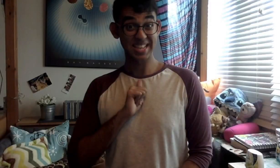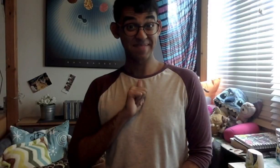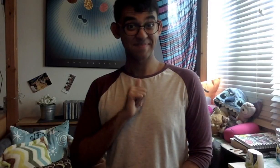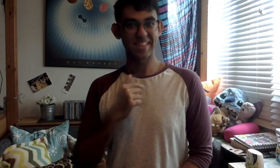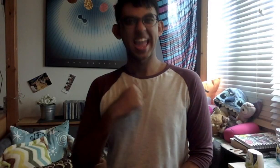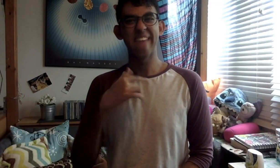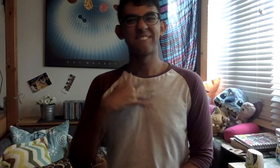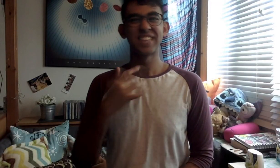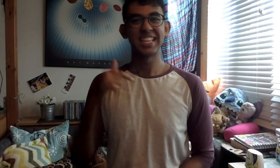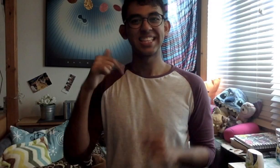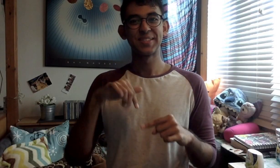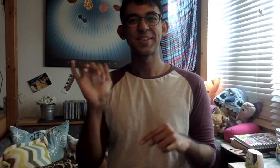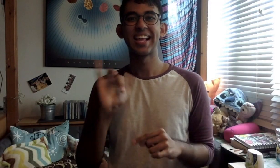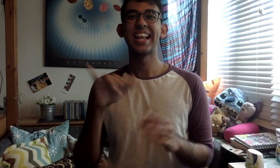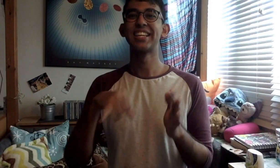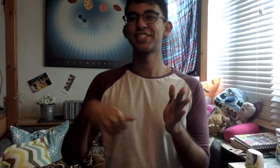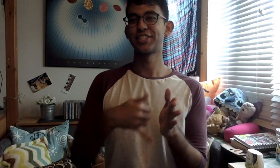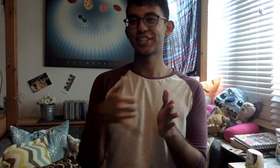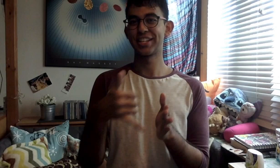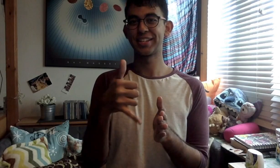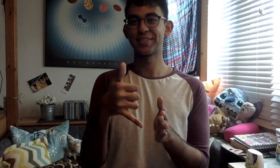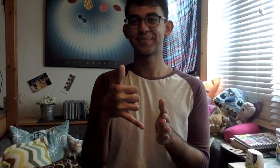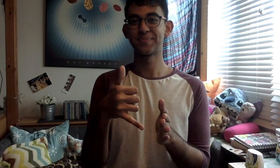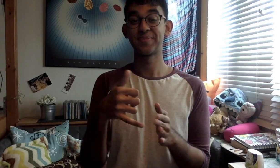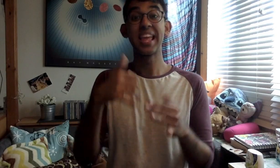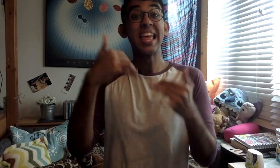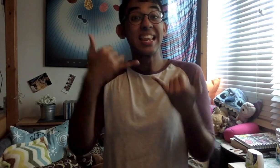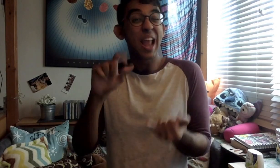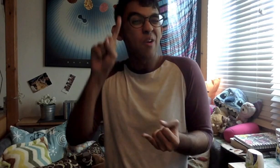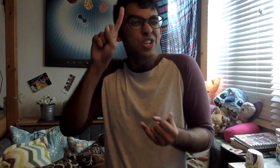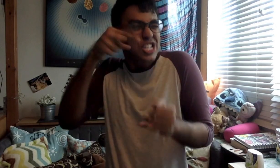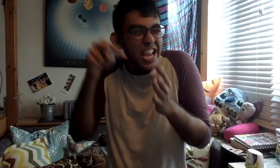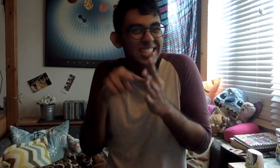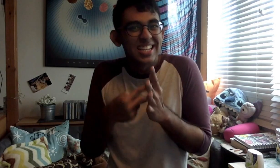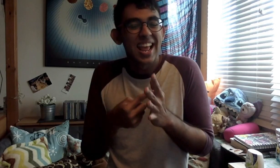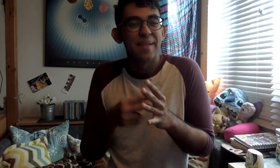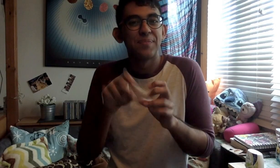To me, this is like a journey. Now we're just beginning,